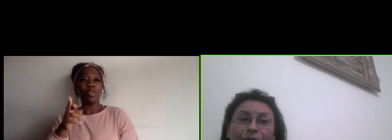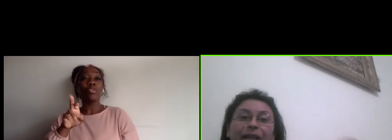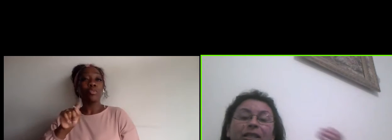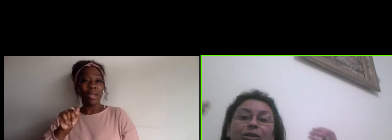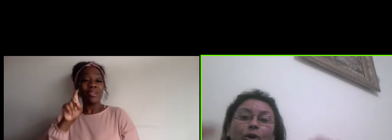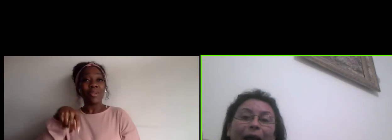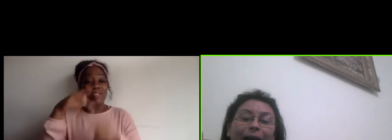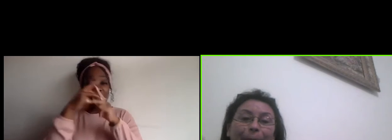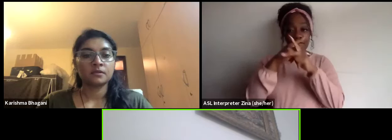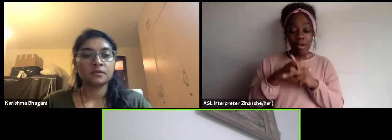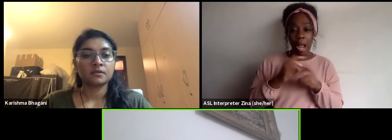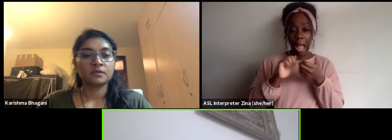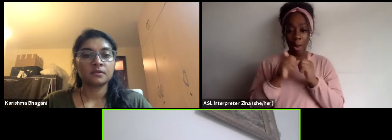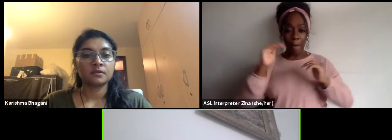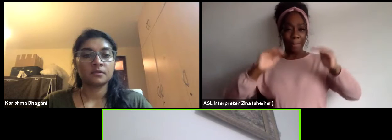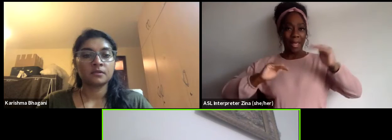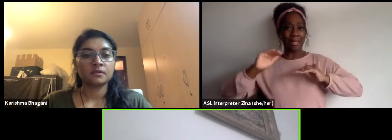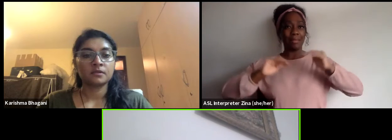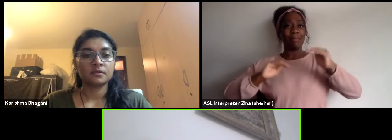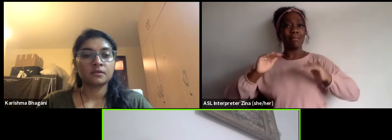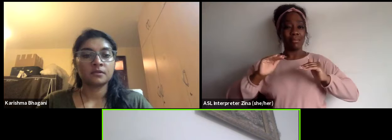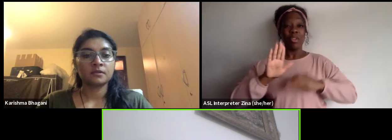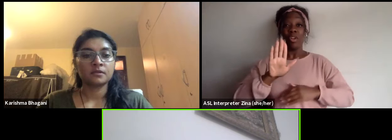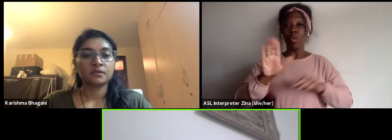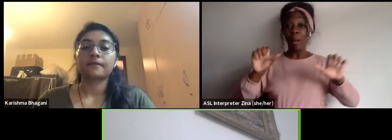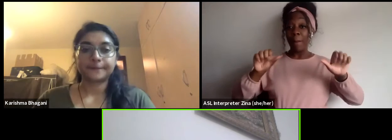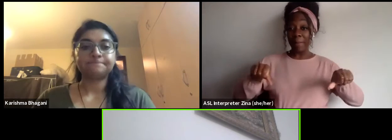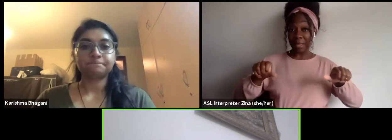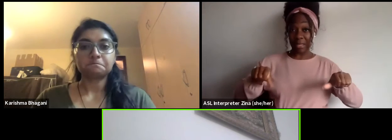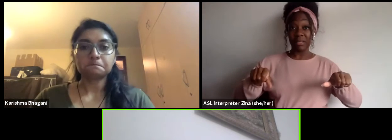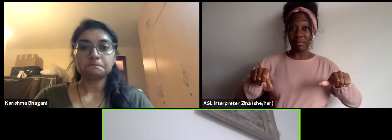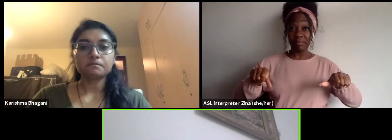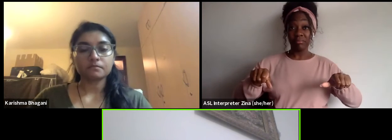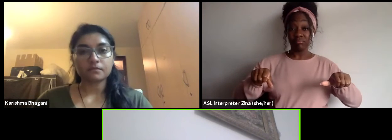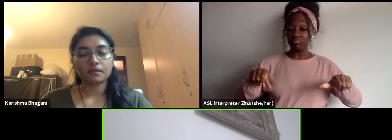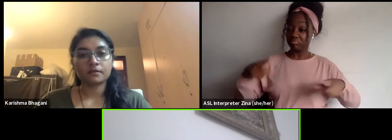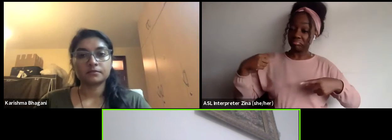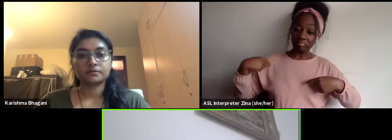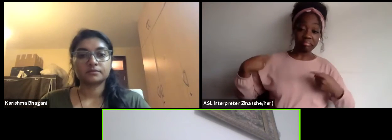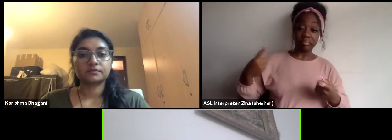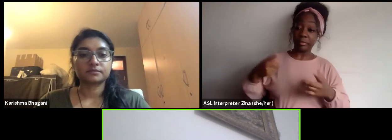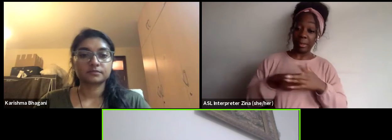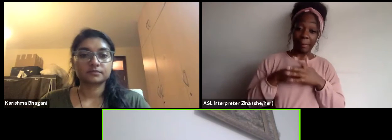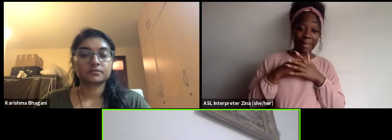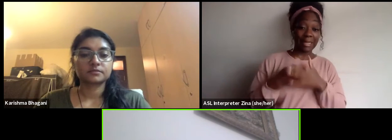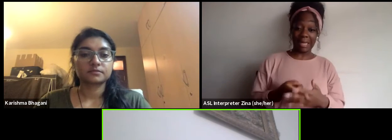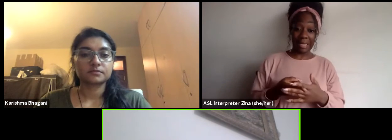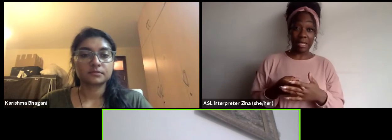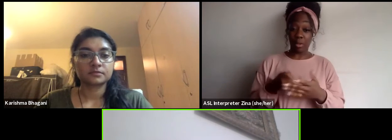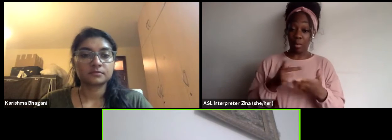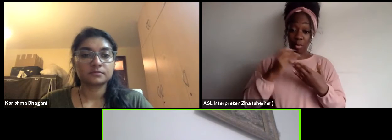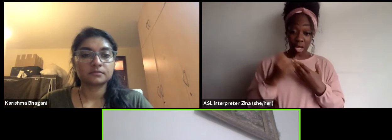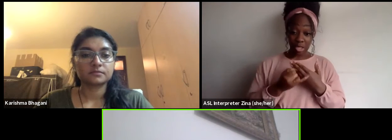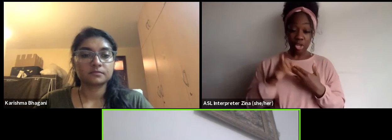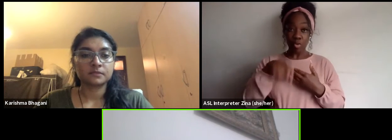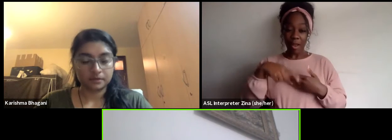it's your capability from the first, from the beginning strategize to mix those tools and to balance